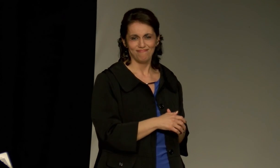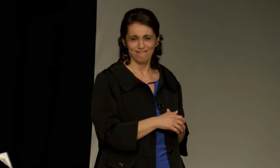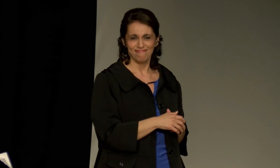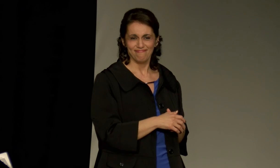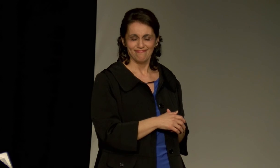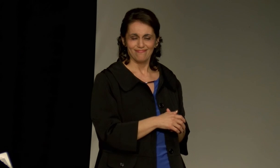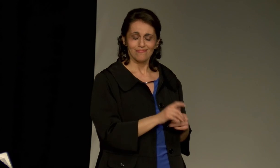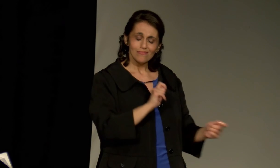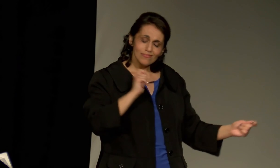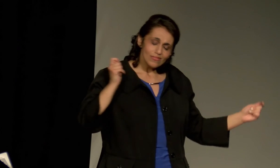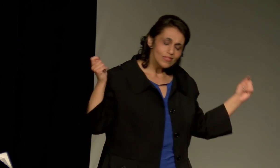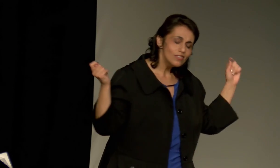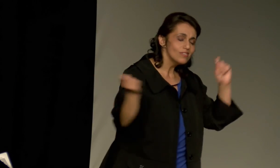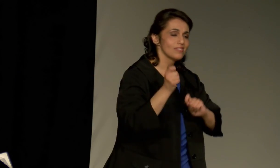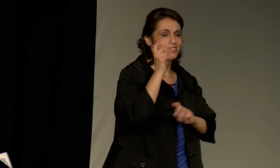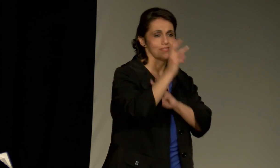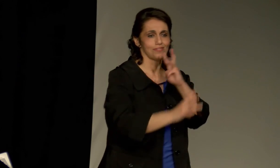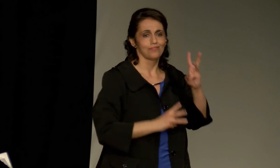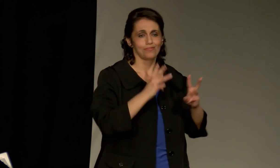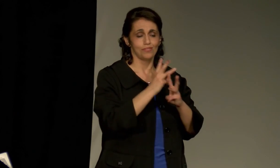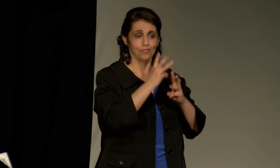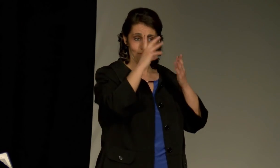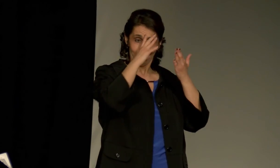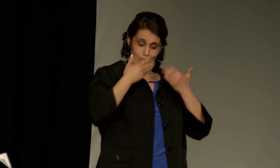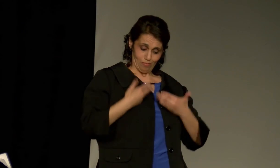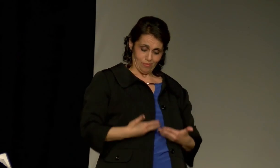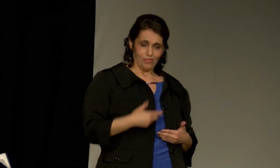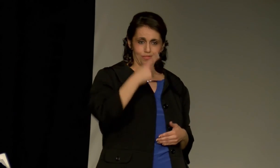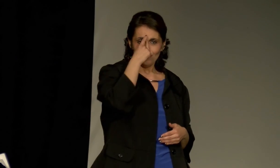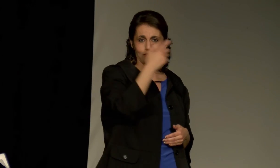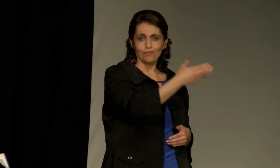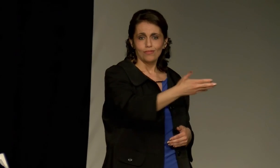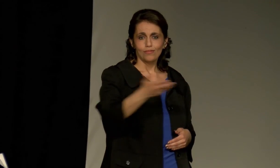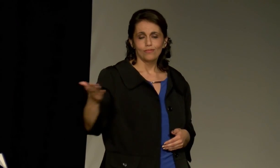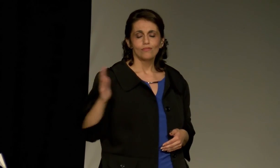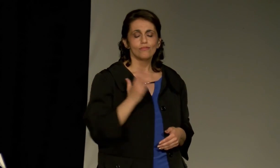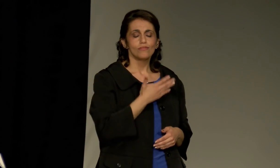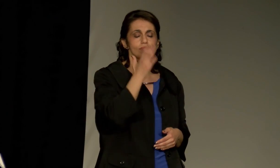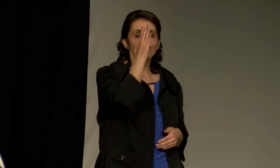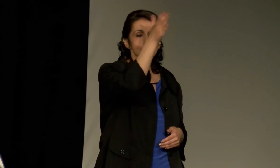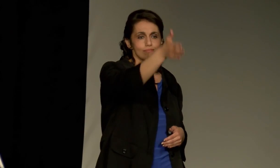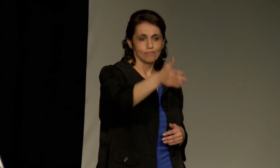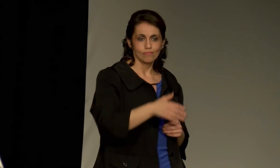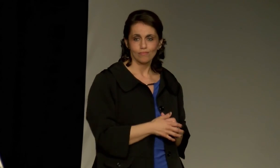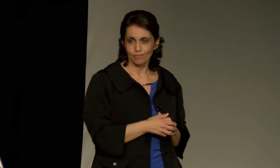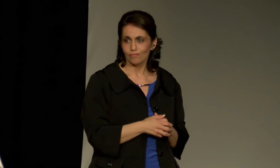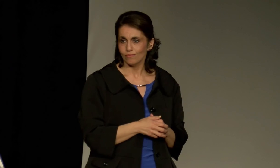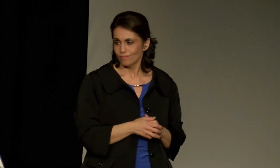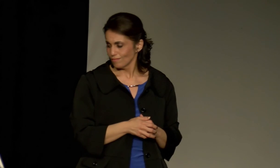Become an ally. Change the world.